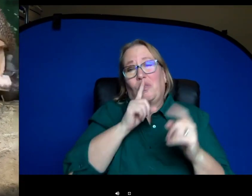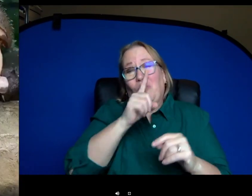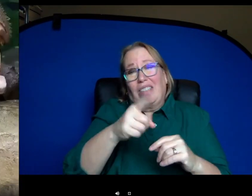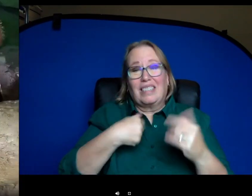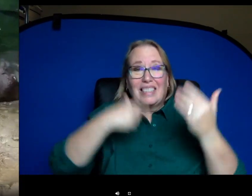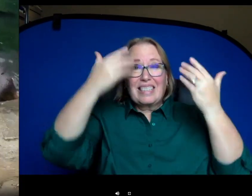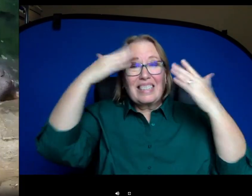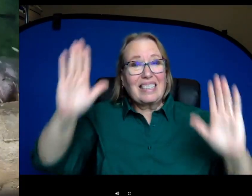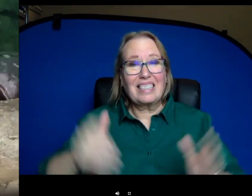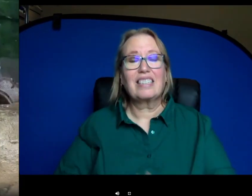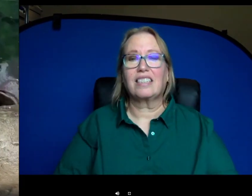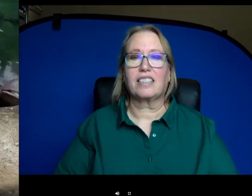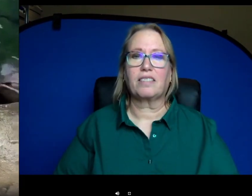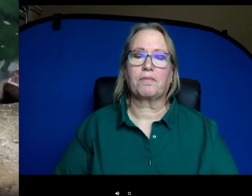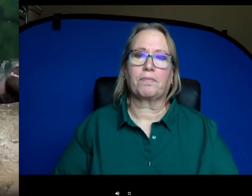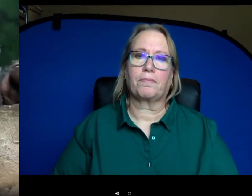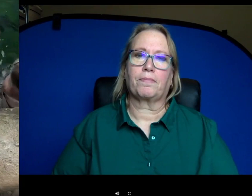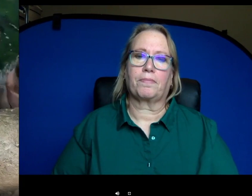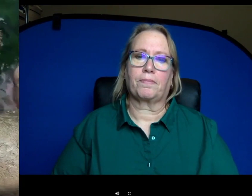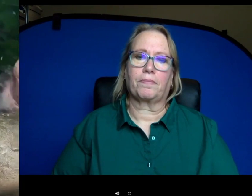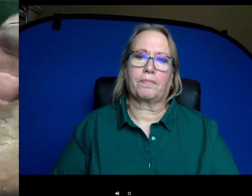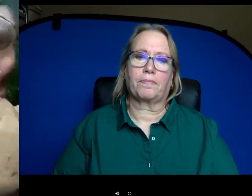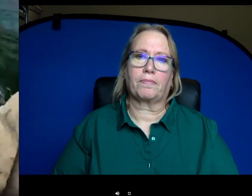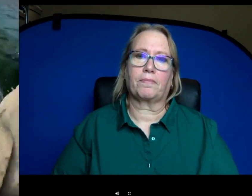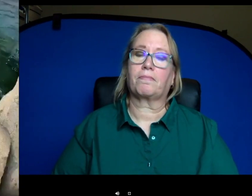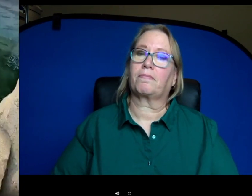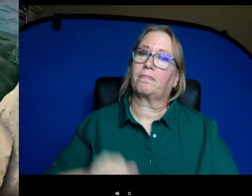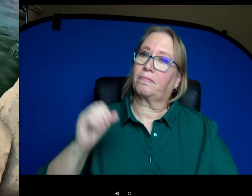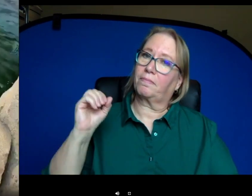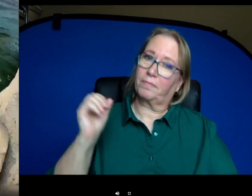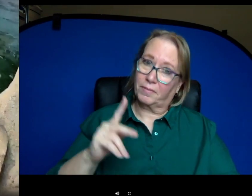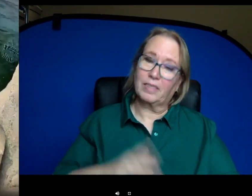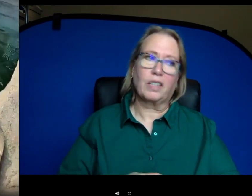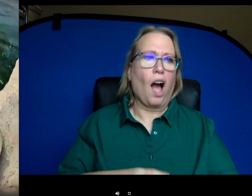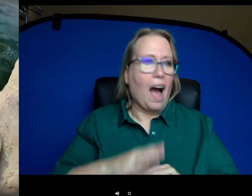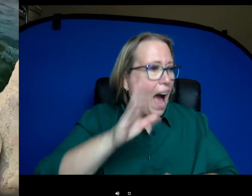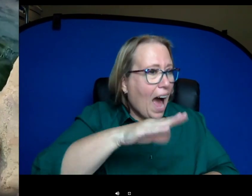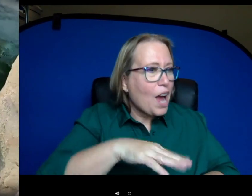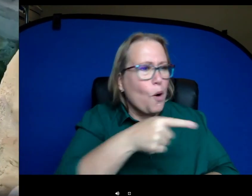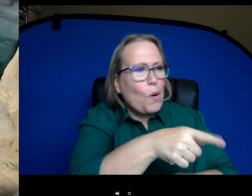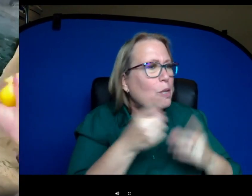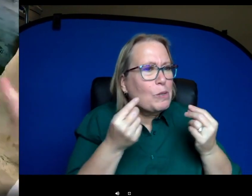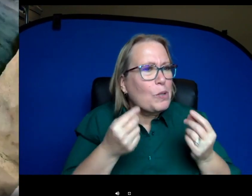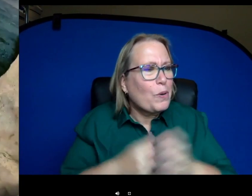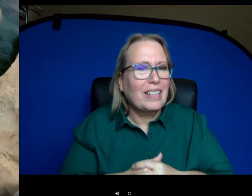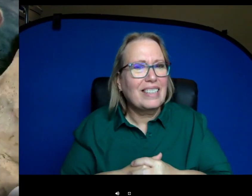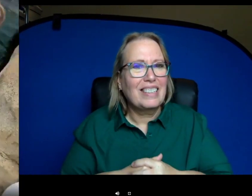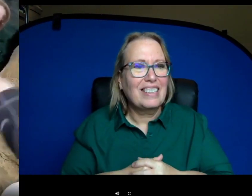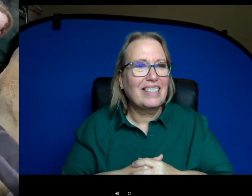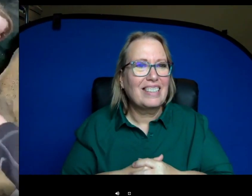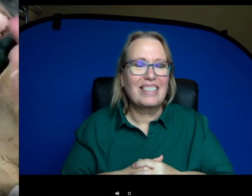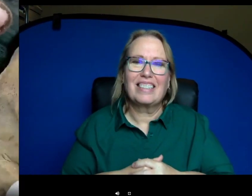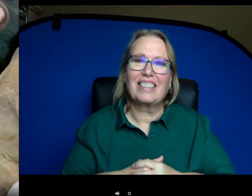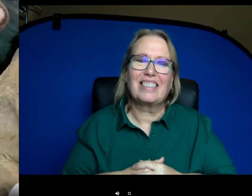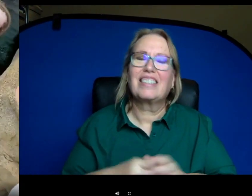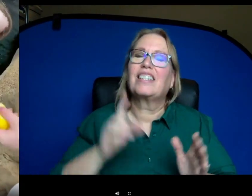a great answer for that. Hi ya! What are you doing? You'll notice Fi falls back and forth because